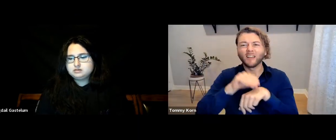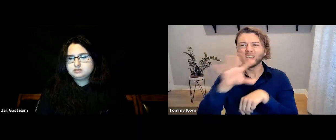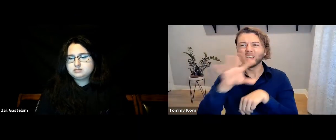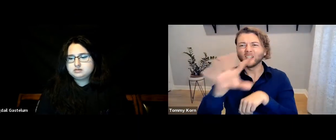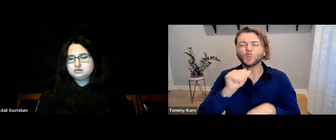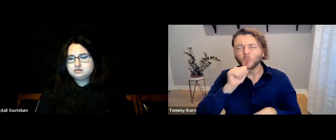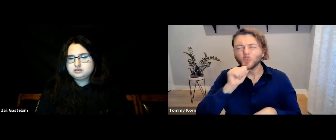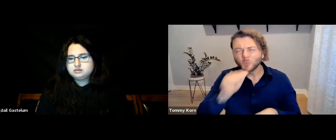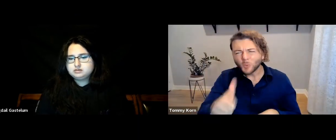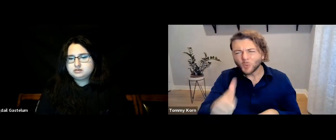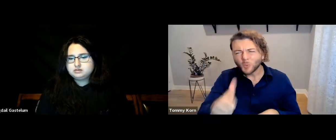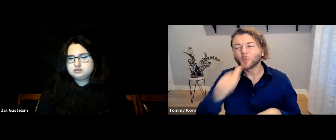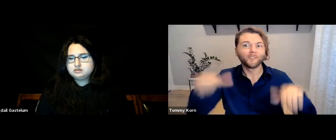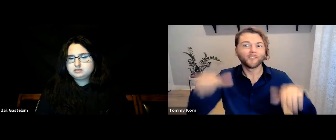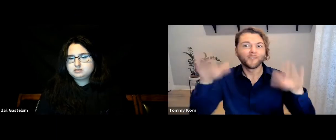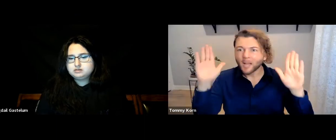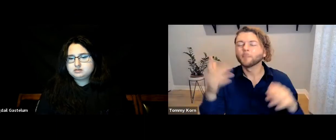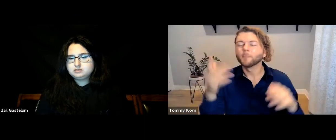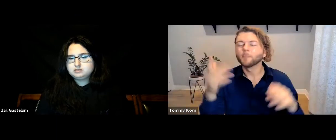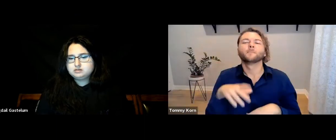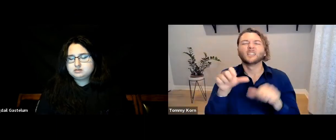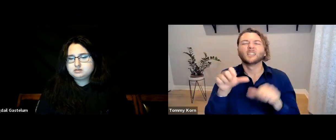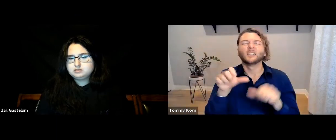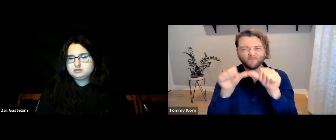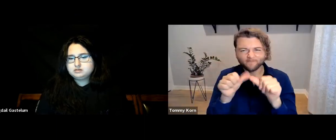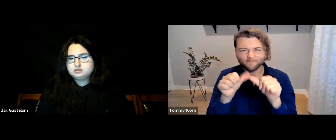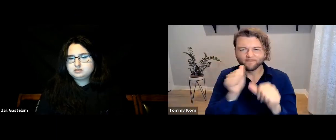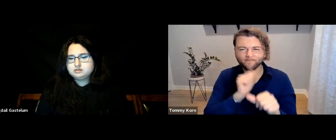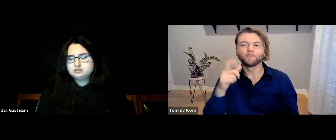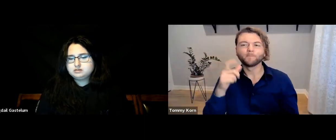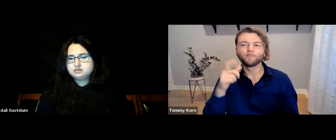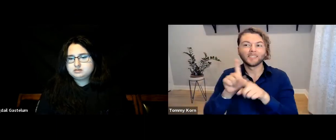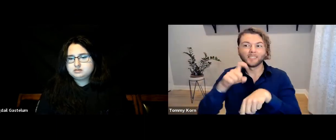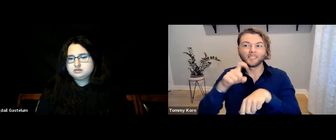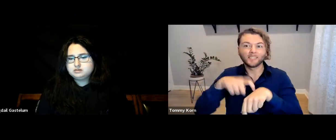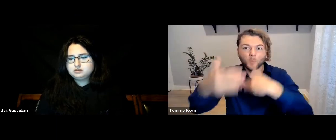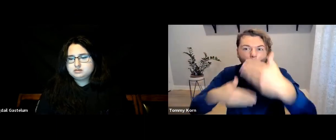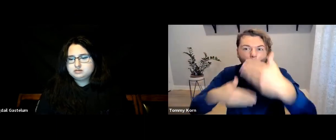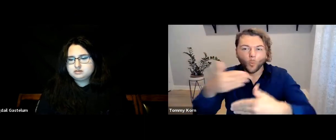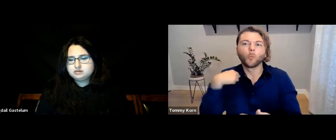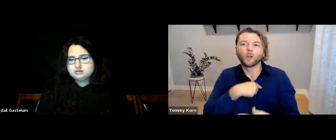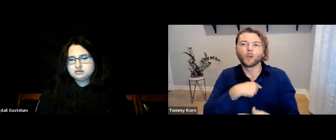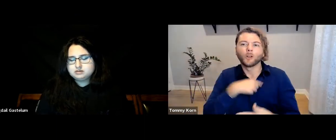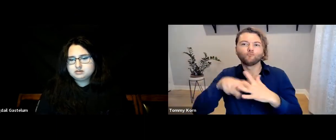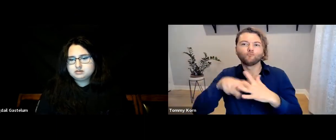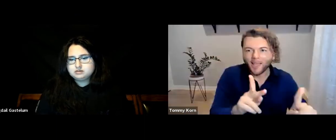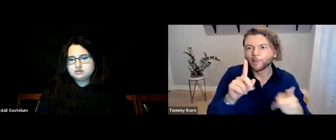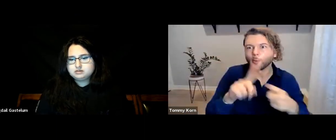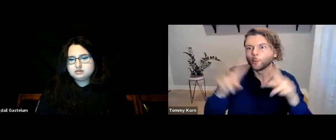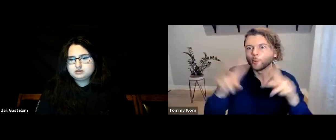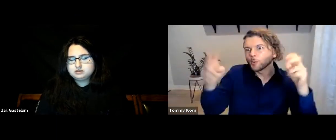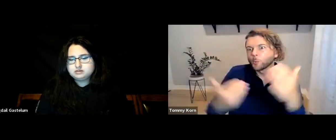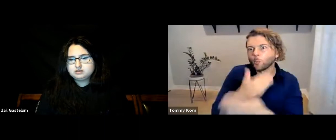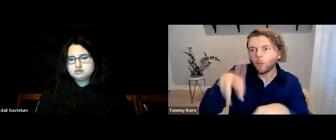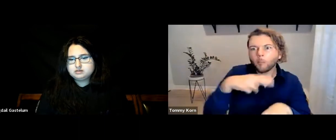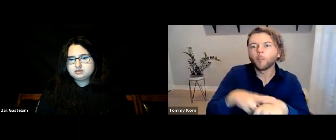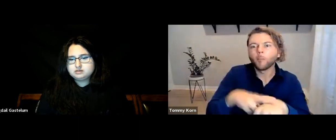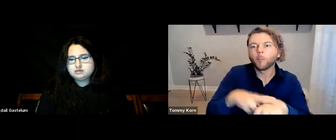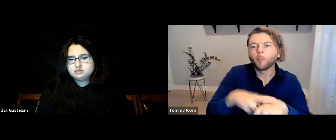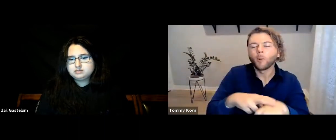but my advice is please don’t give up; keep persisting and just be patient. As time goes on, we’ll get back to our new normal.